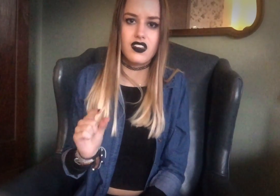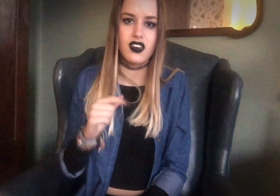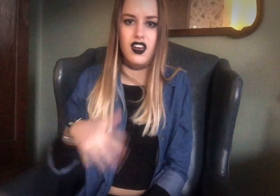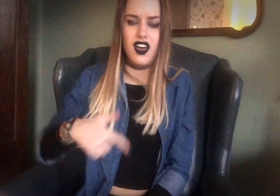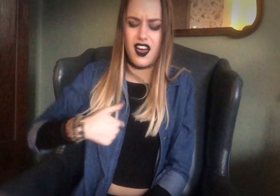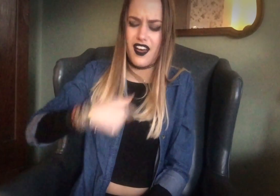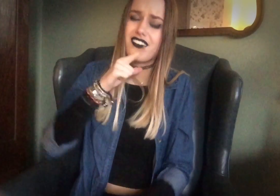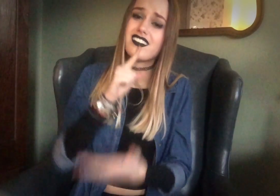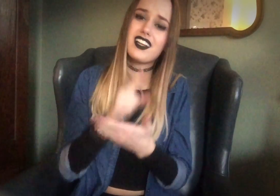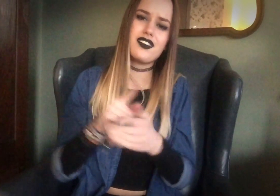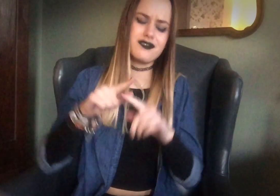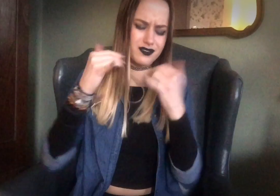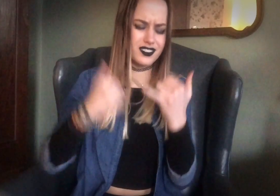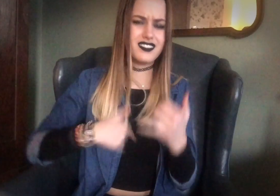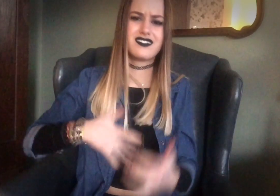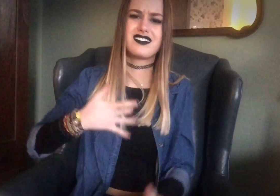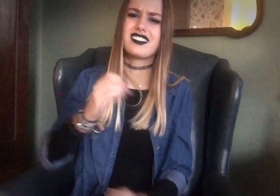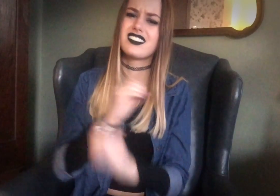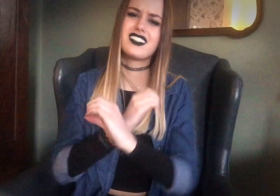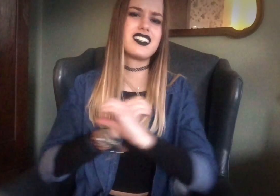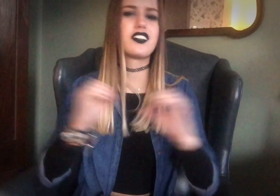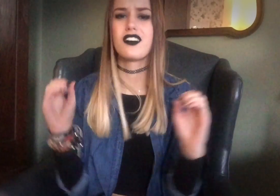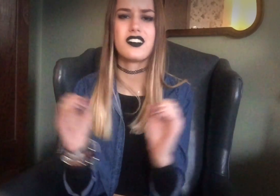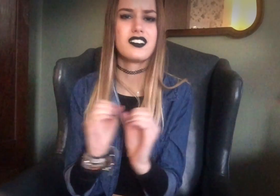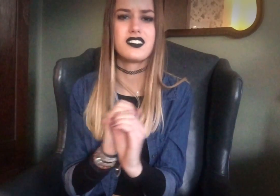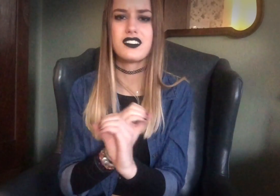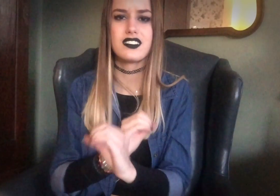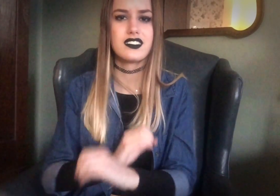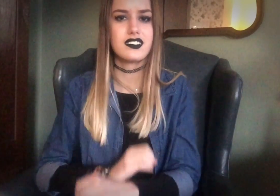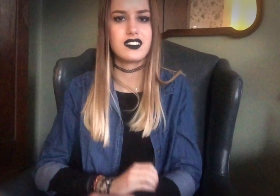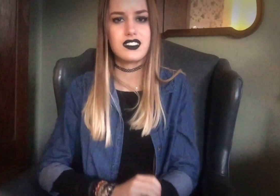I fell in love. Now I feel nothin' at all